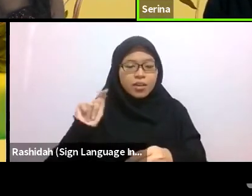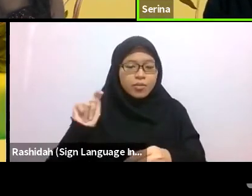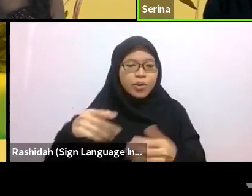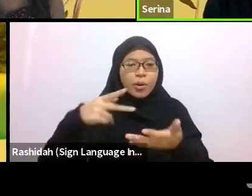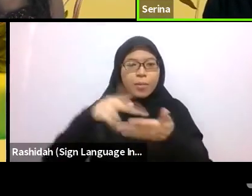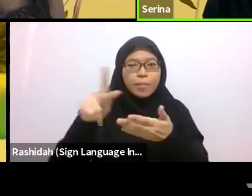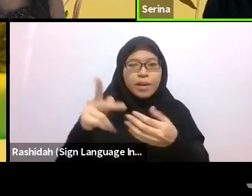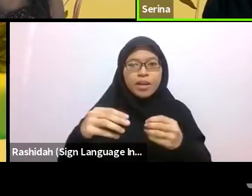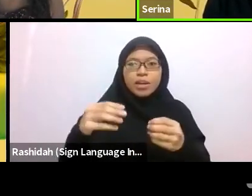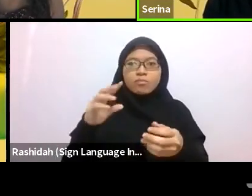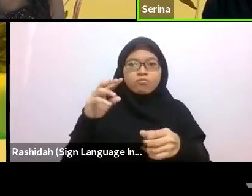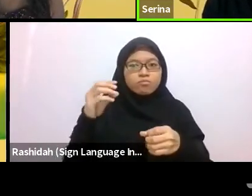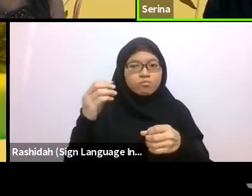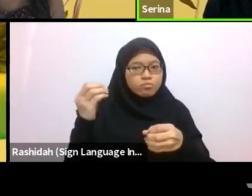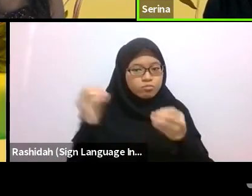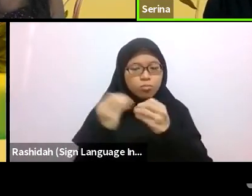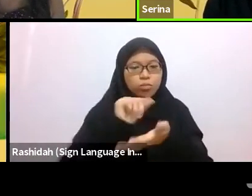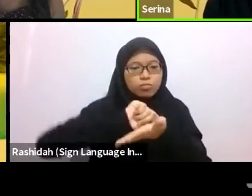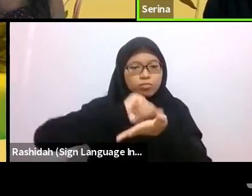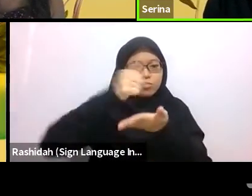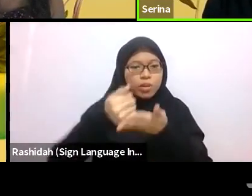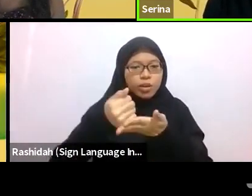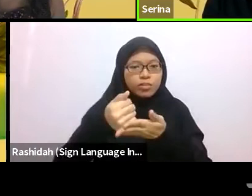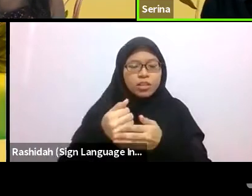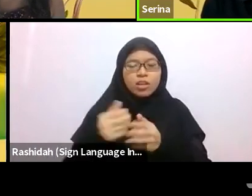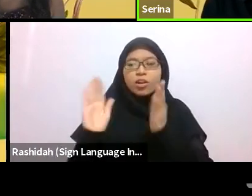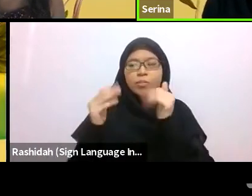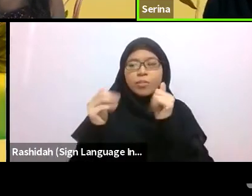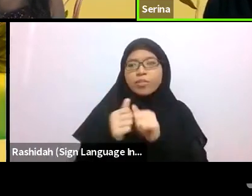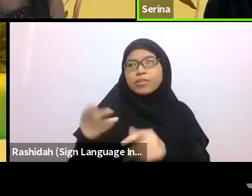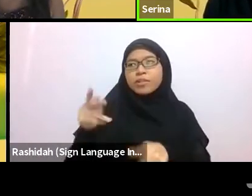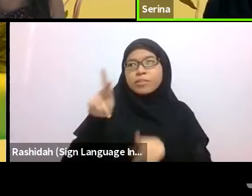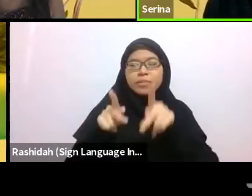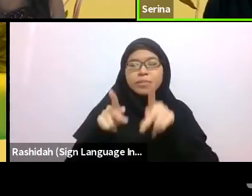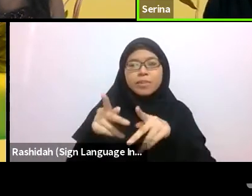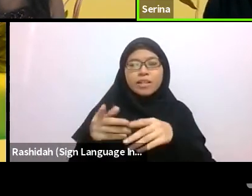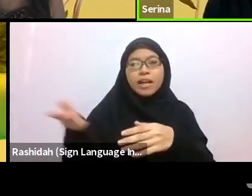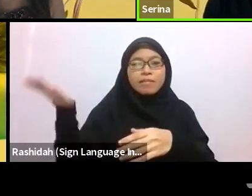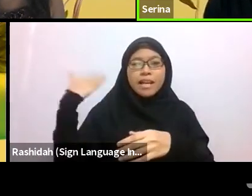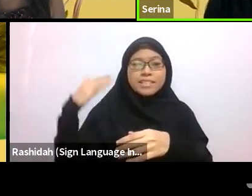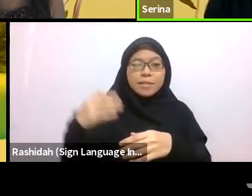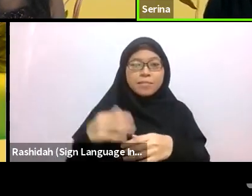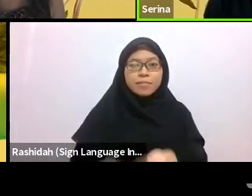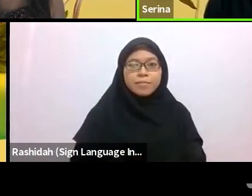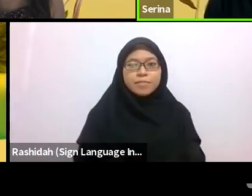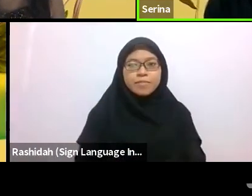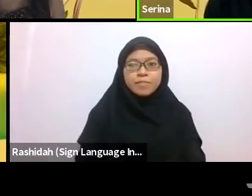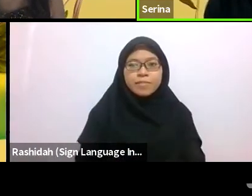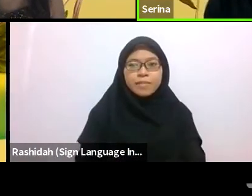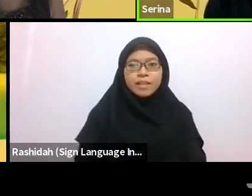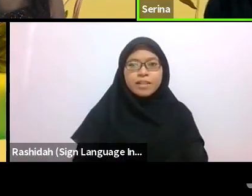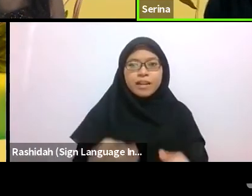Shalan also helps them weave their nets (which frequently need to be replaced), as well as finances boat and engine repairs.